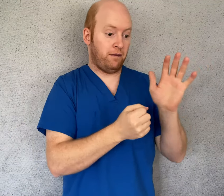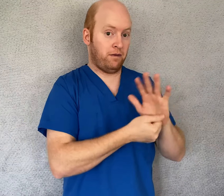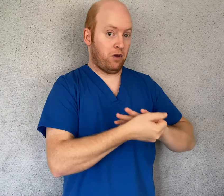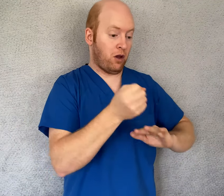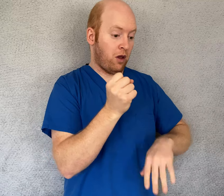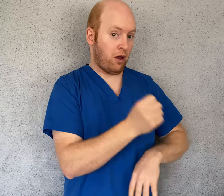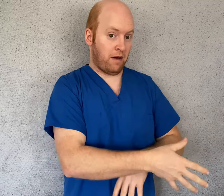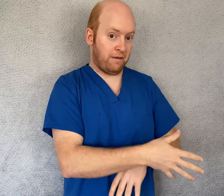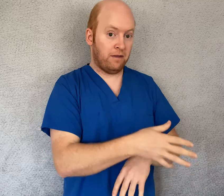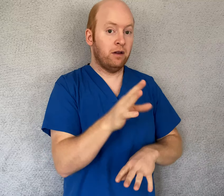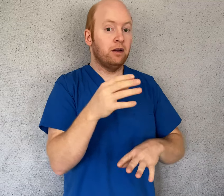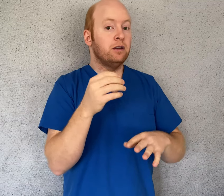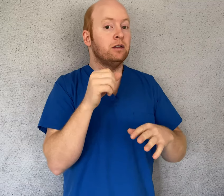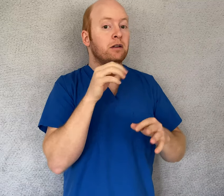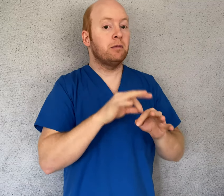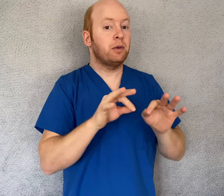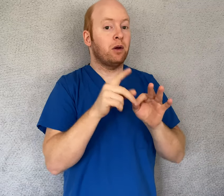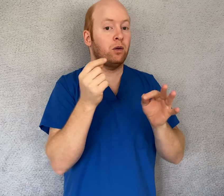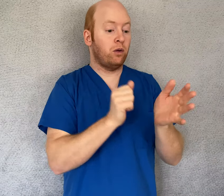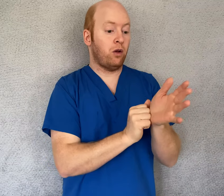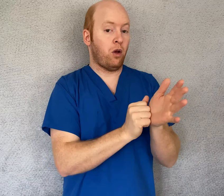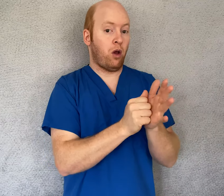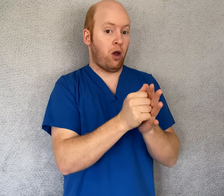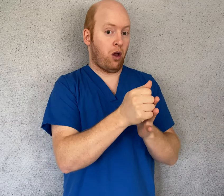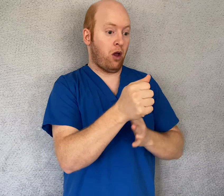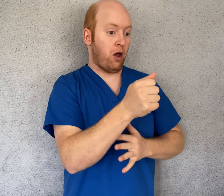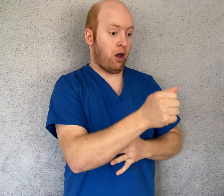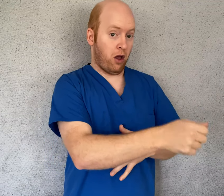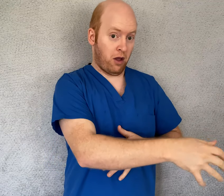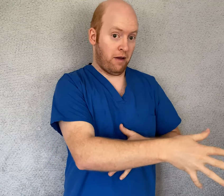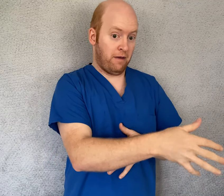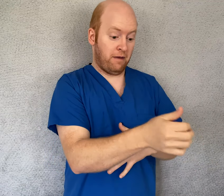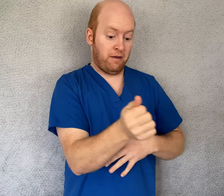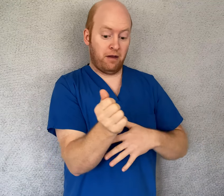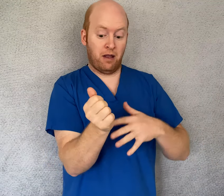But discard carefully and don't touch the outside layer